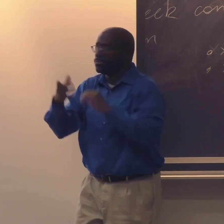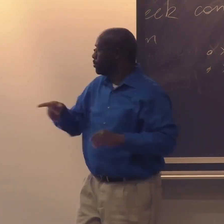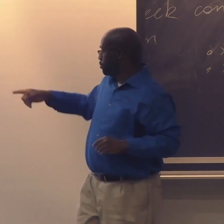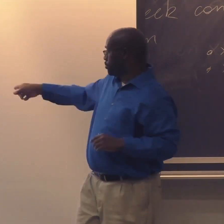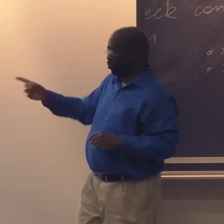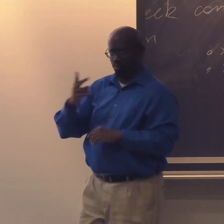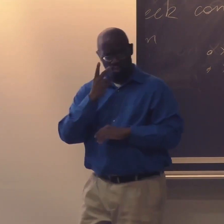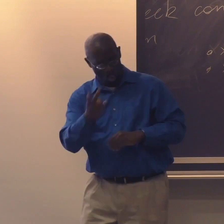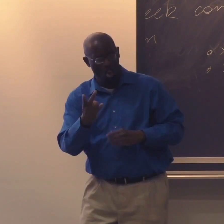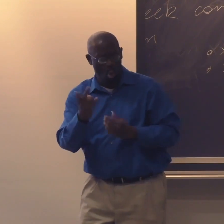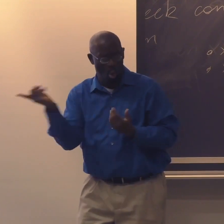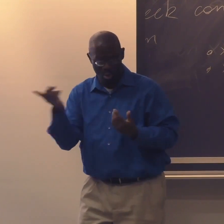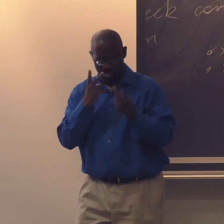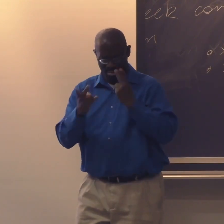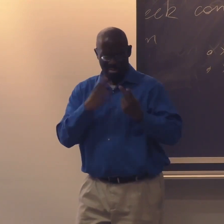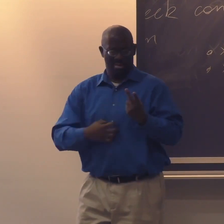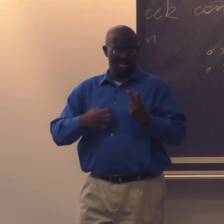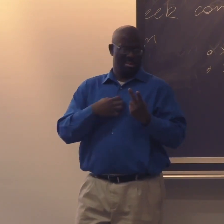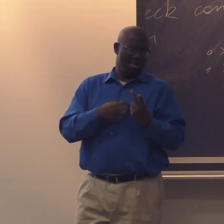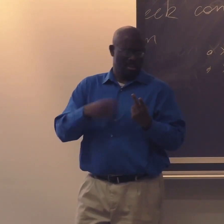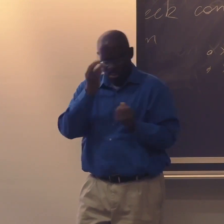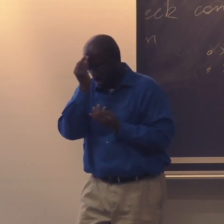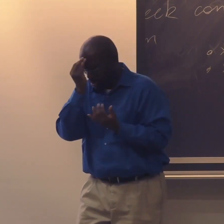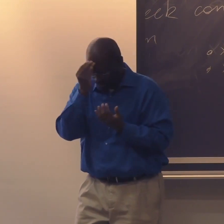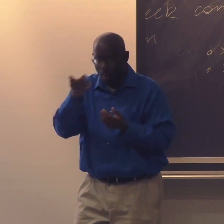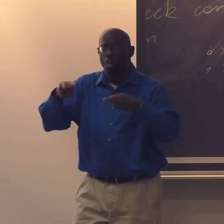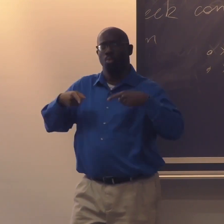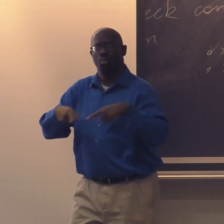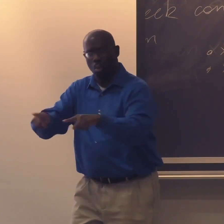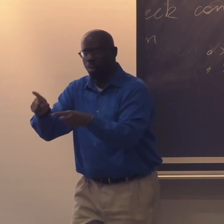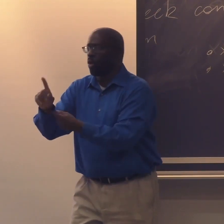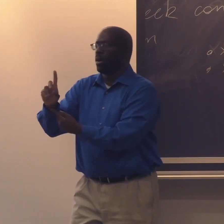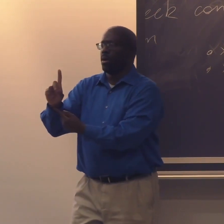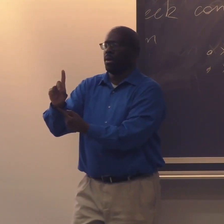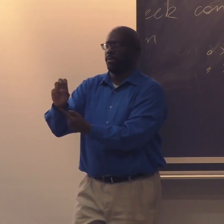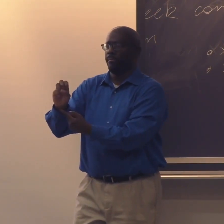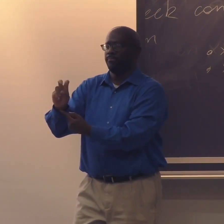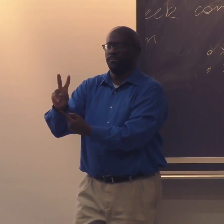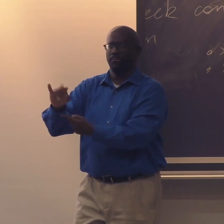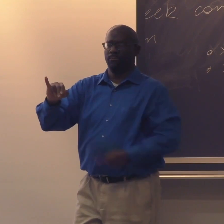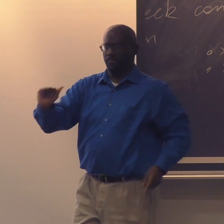And so this was a whole commotion. And so this artist Yousef Yahya saw this